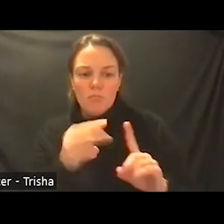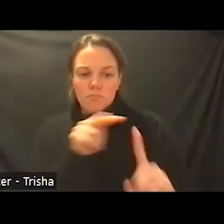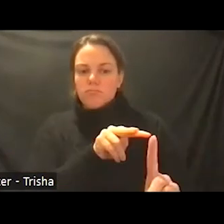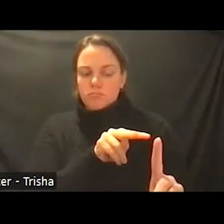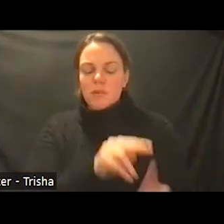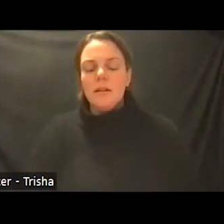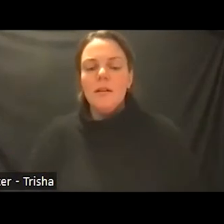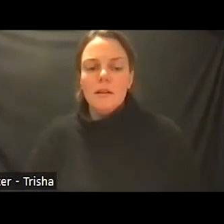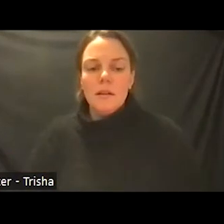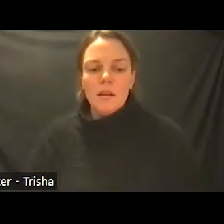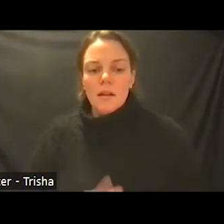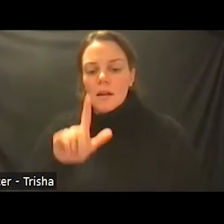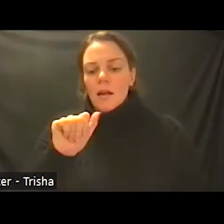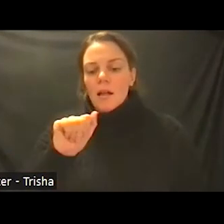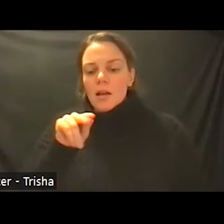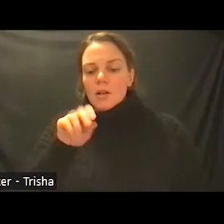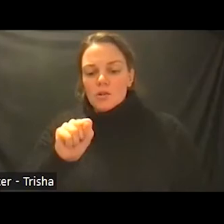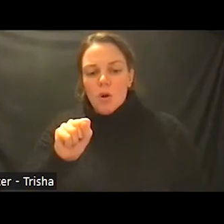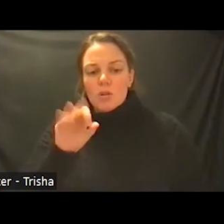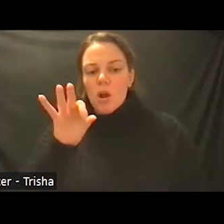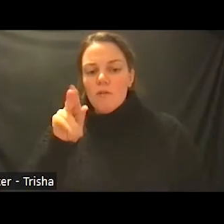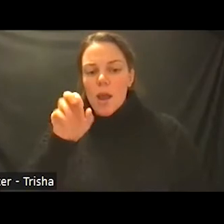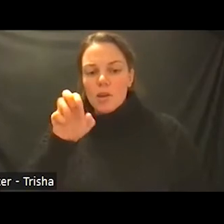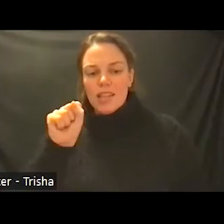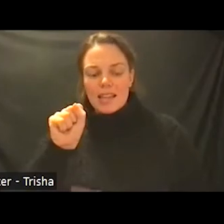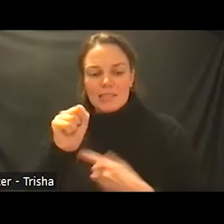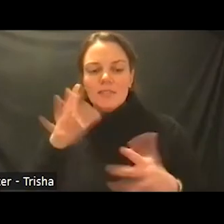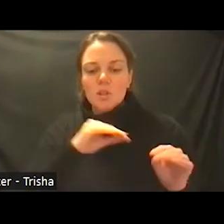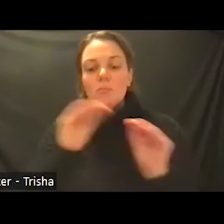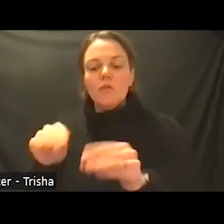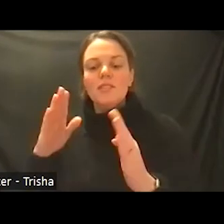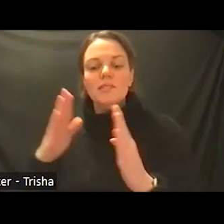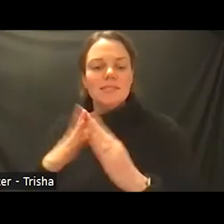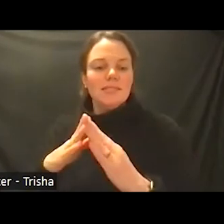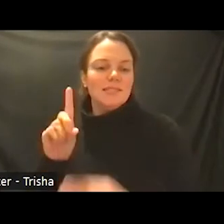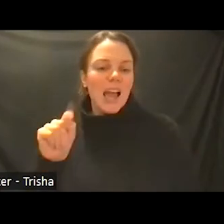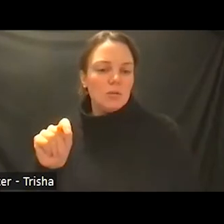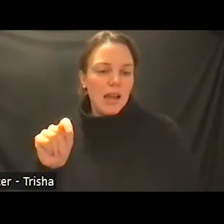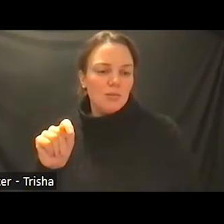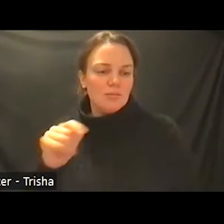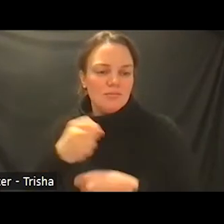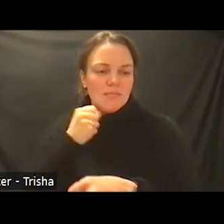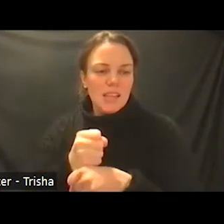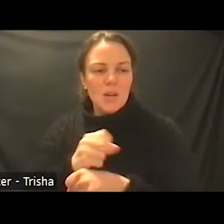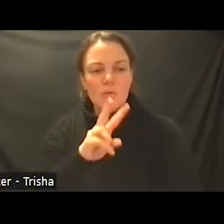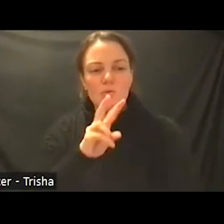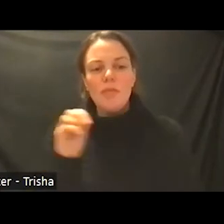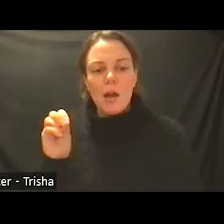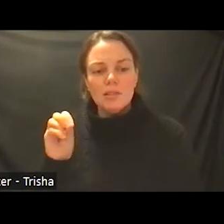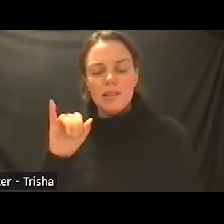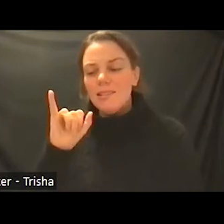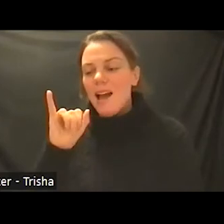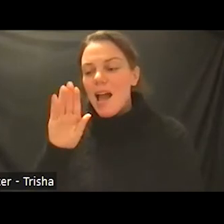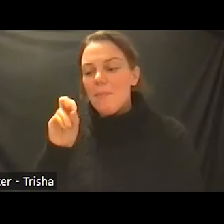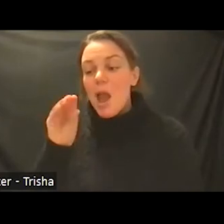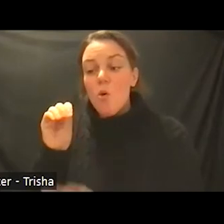lassos fuertes moved downtown in early 2000 in the ibero building where we began to grow